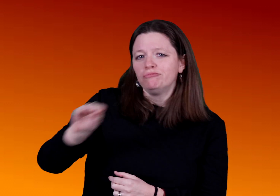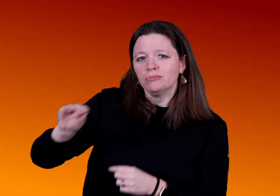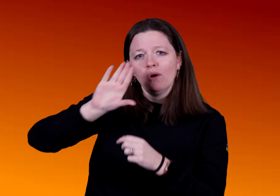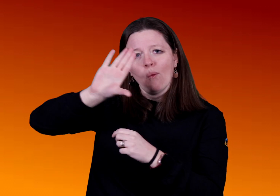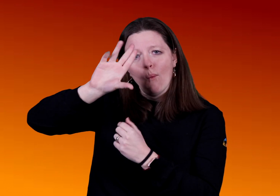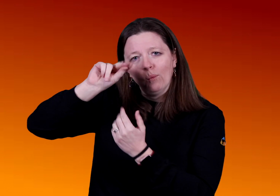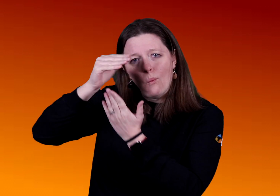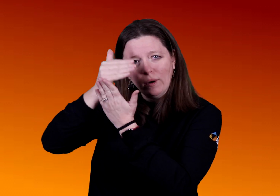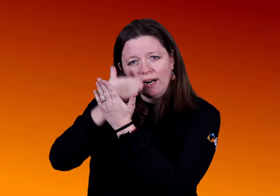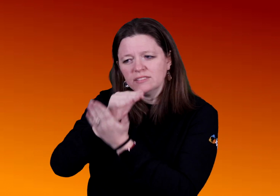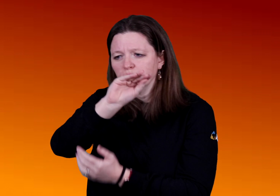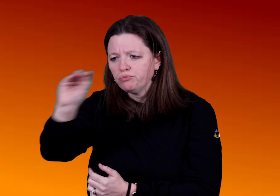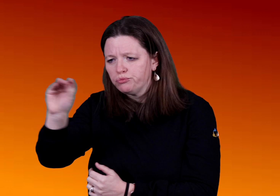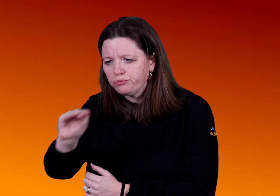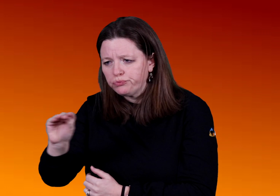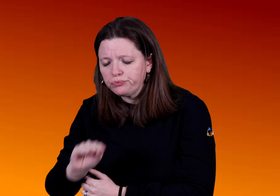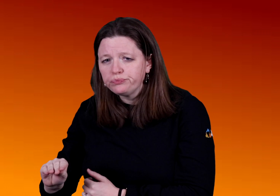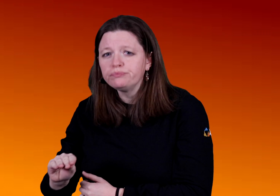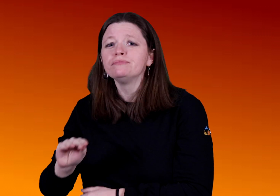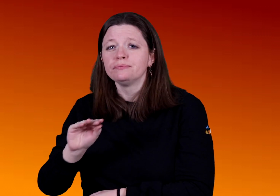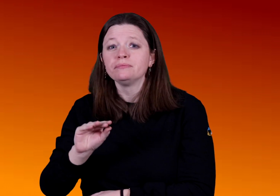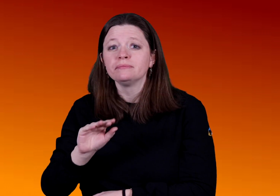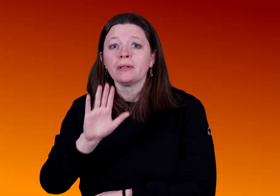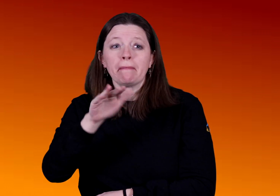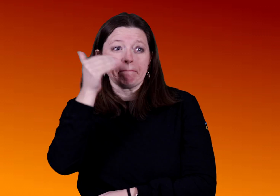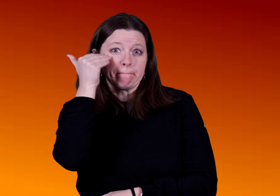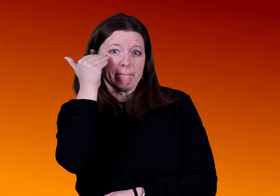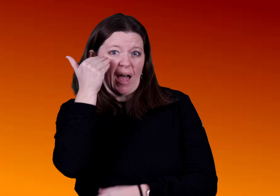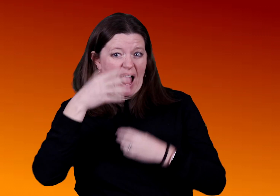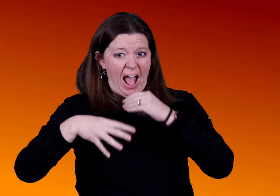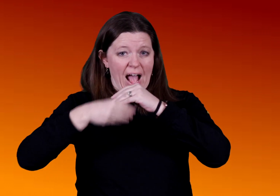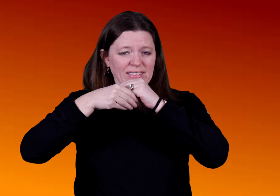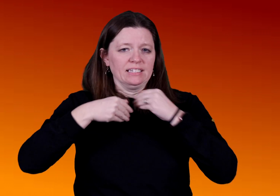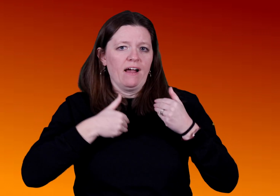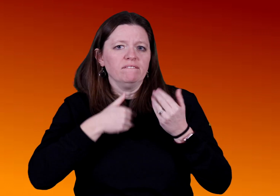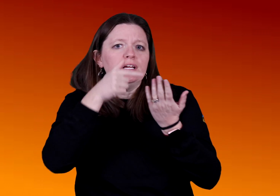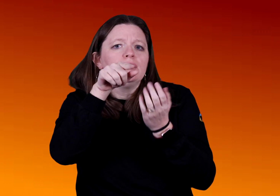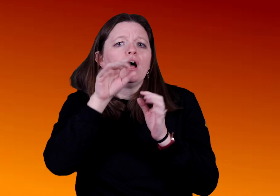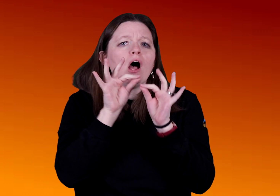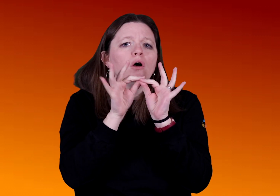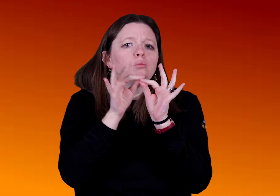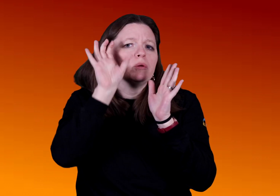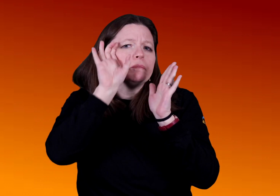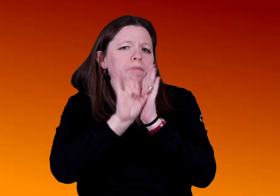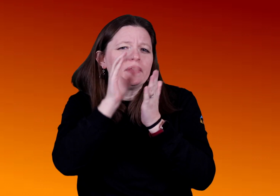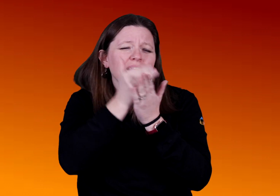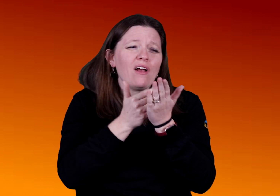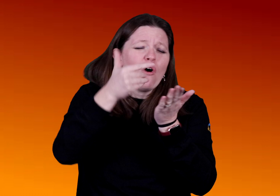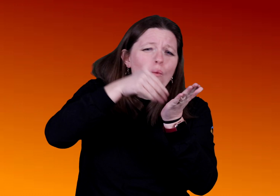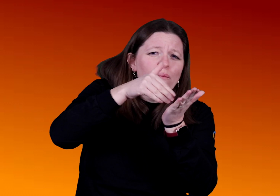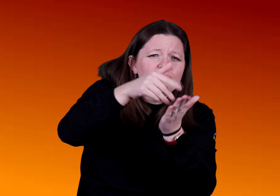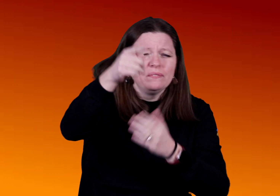who are not a good fit for you that you prefer not to work with. Additionally, we have an interpreter photo listing for those times